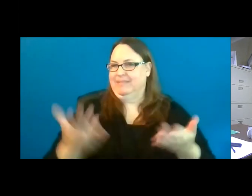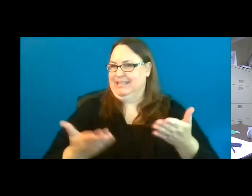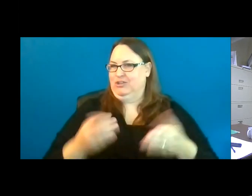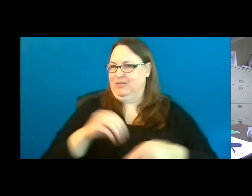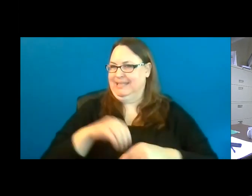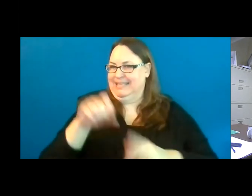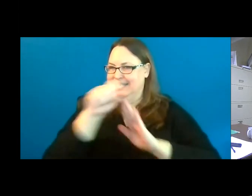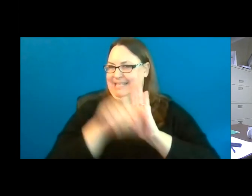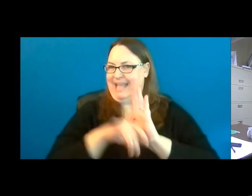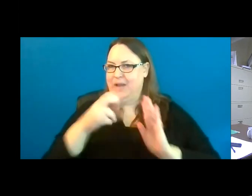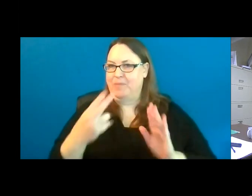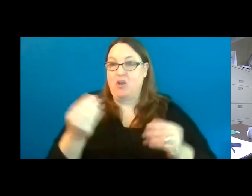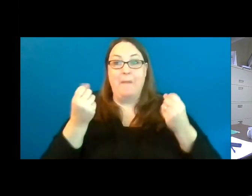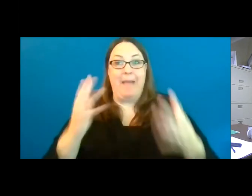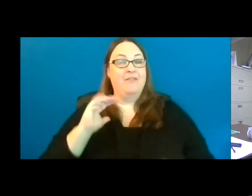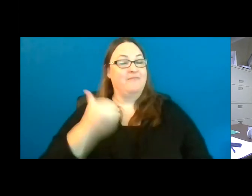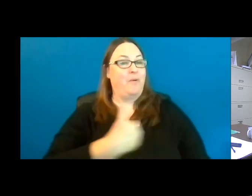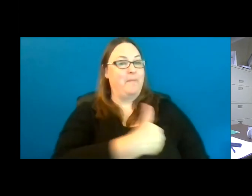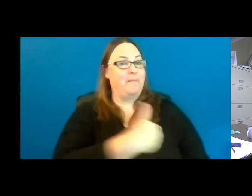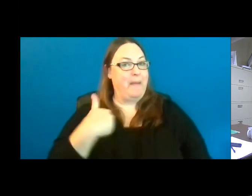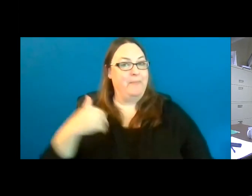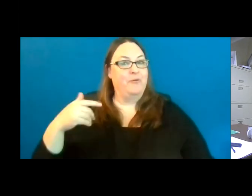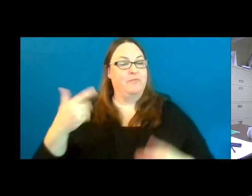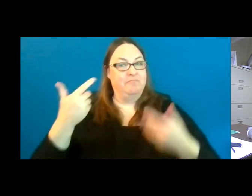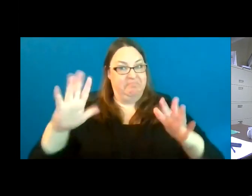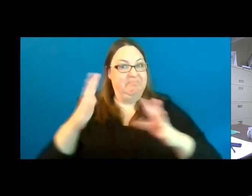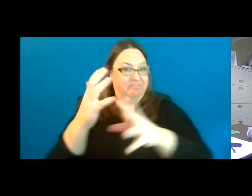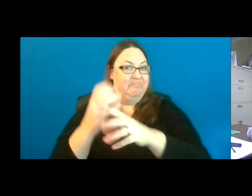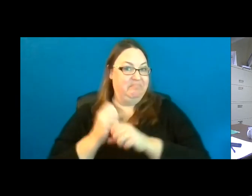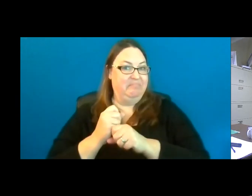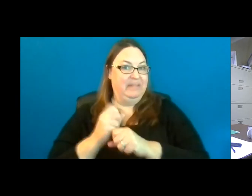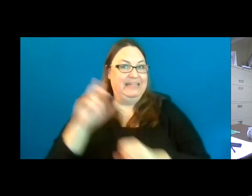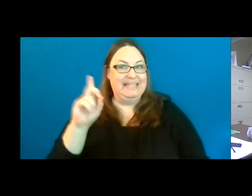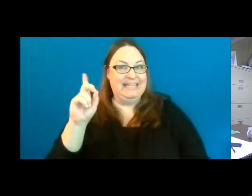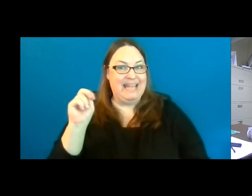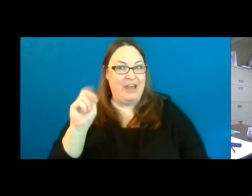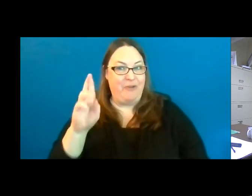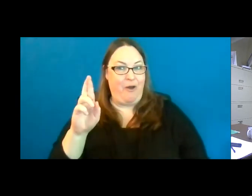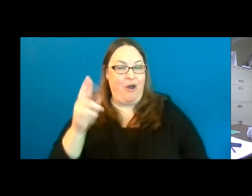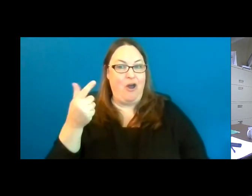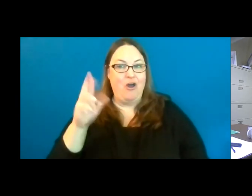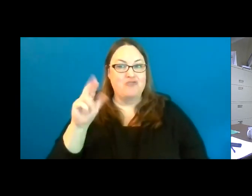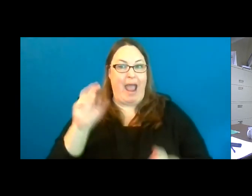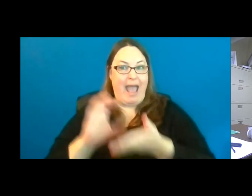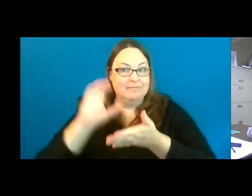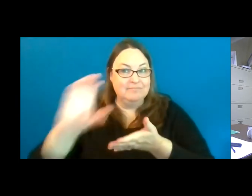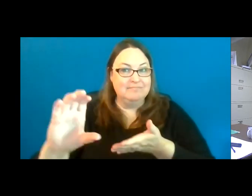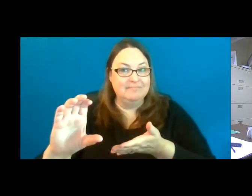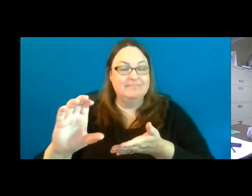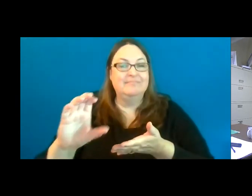Many of our members have been the recipients of DNR grants and we're just so grateful for